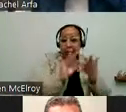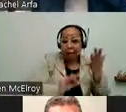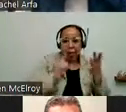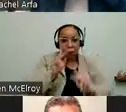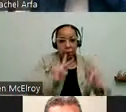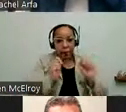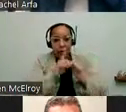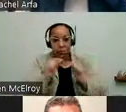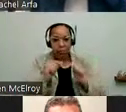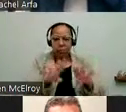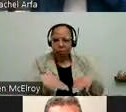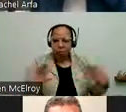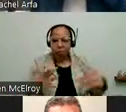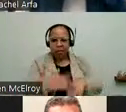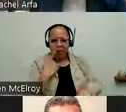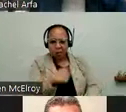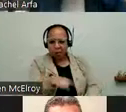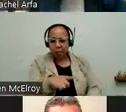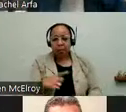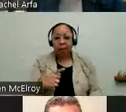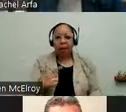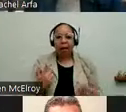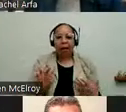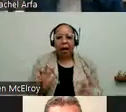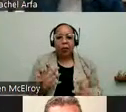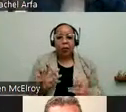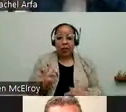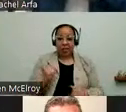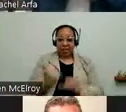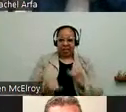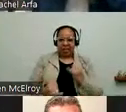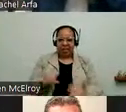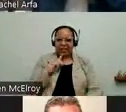I do not want to be the last. And that's really important to me.